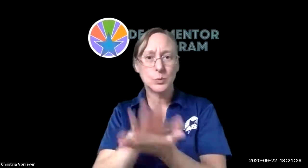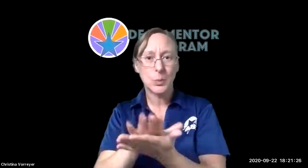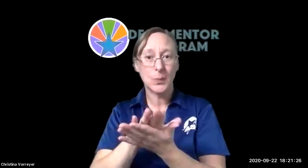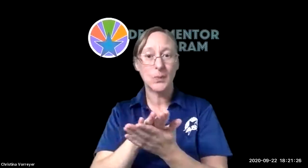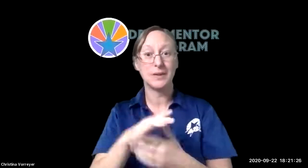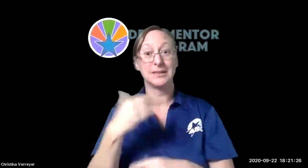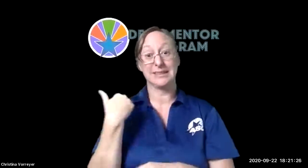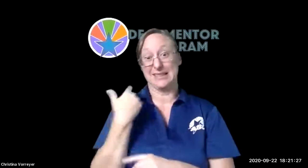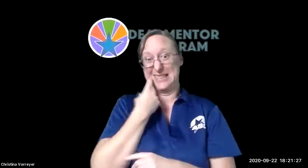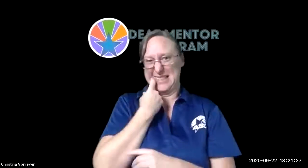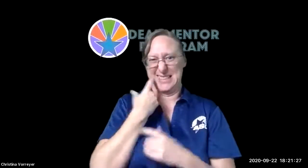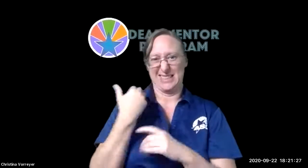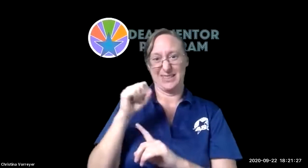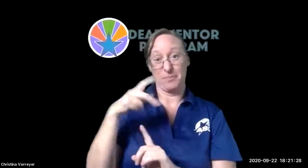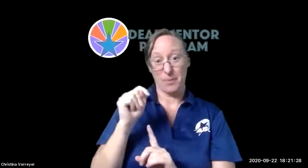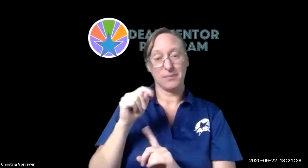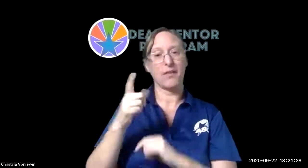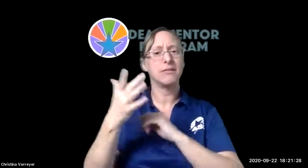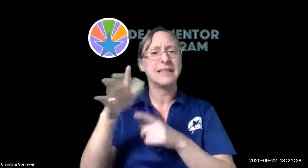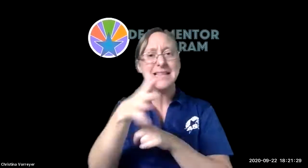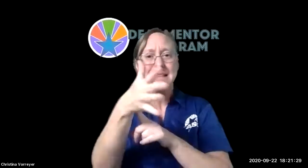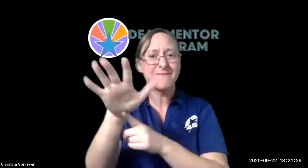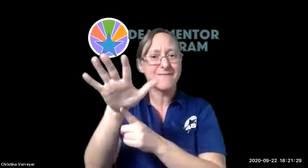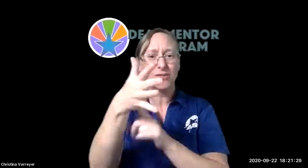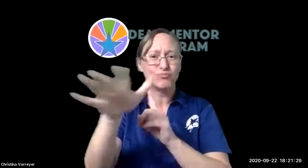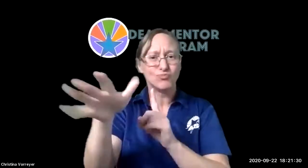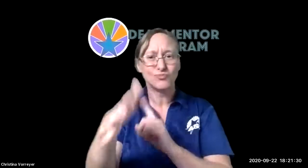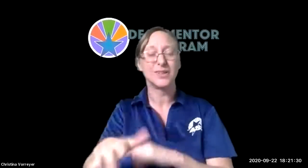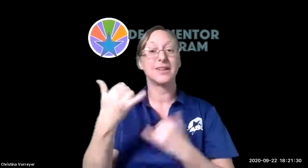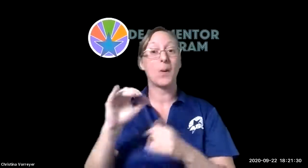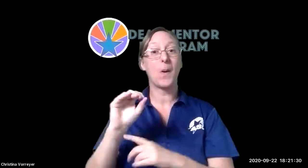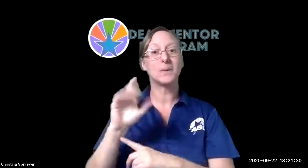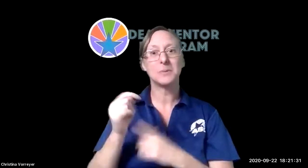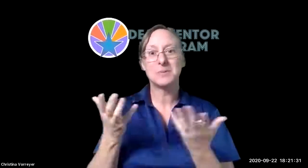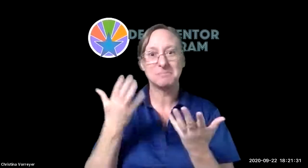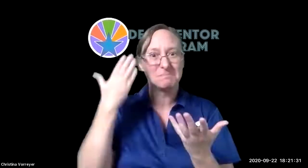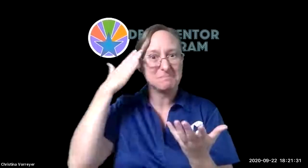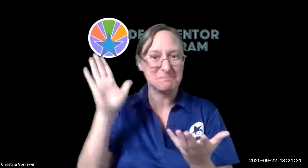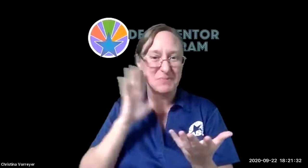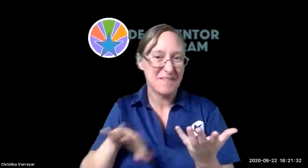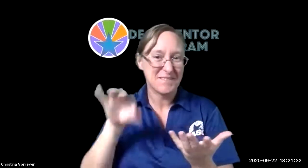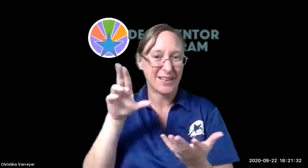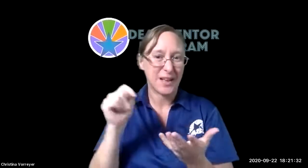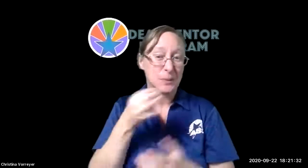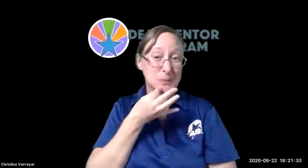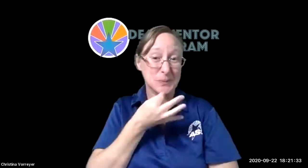in august it was a back to school theme and recently in september